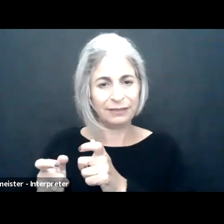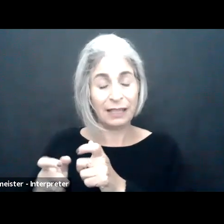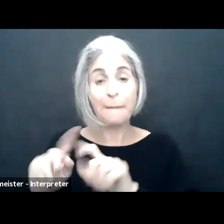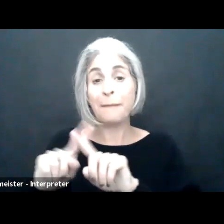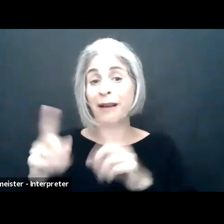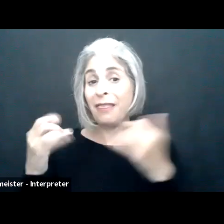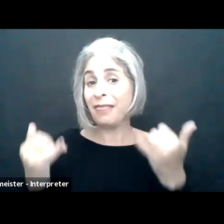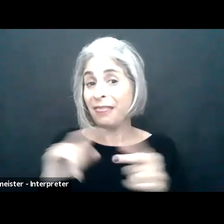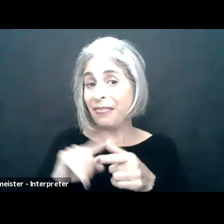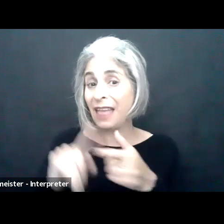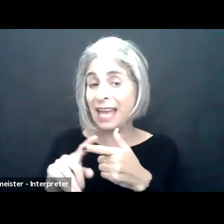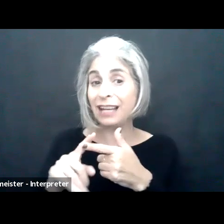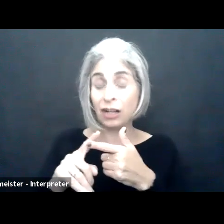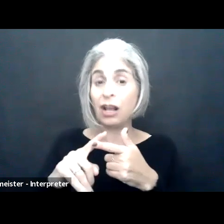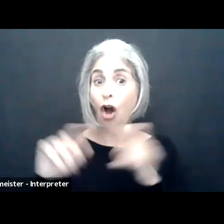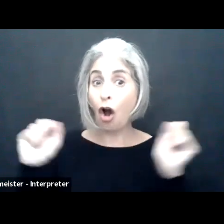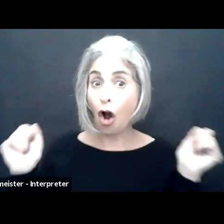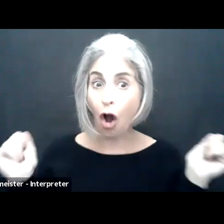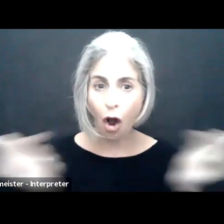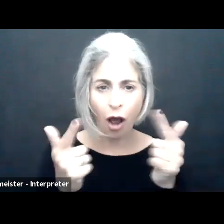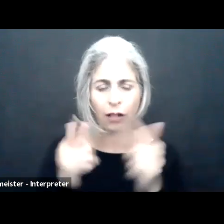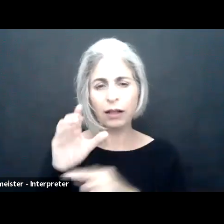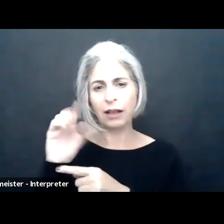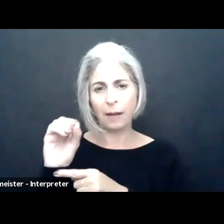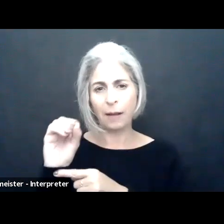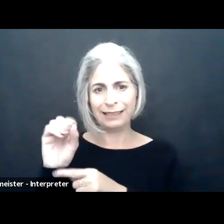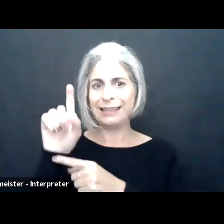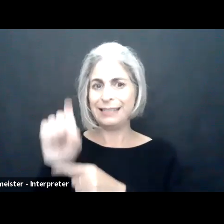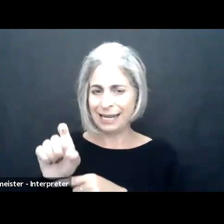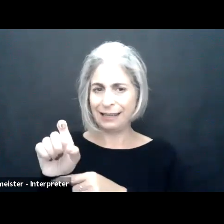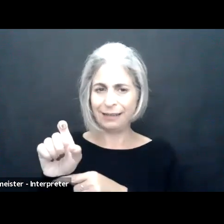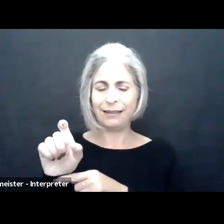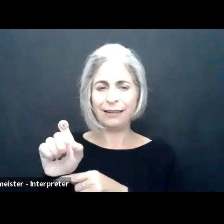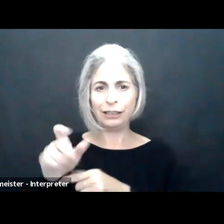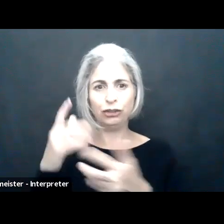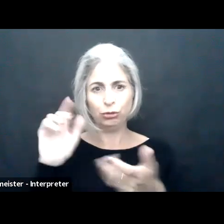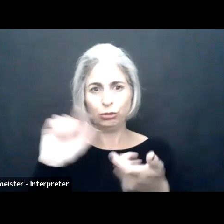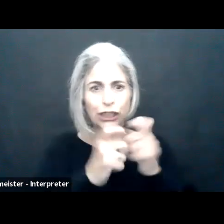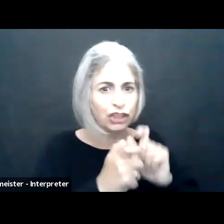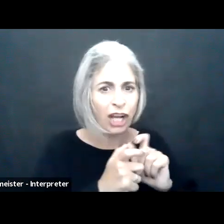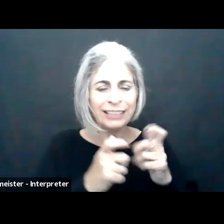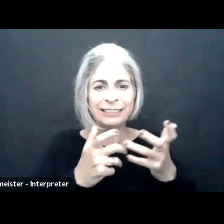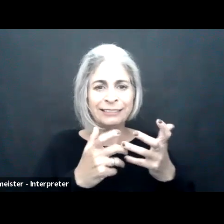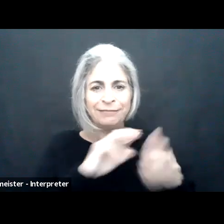teleworking as a reasonable accommodation, and teleworking became